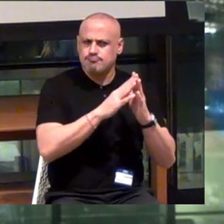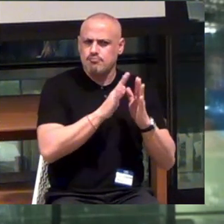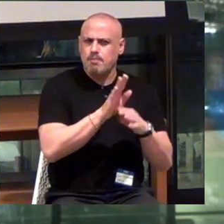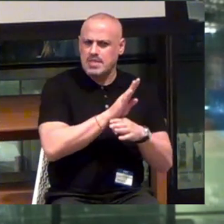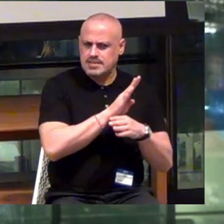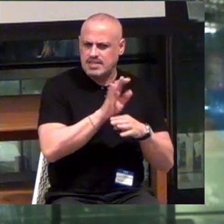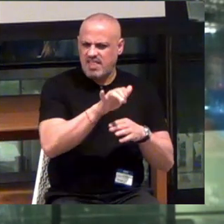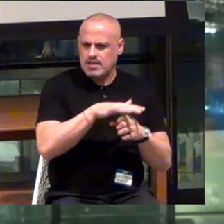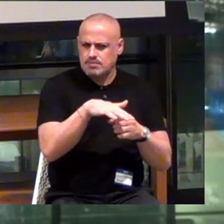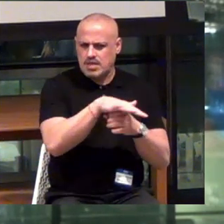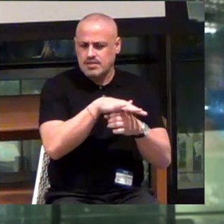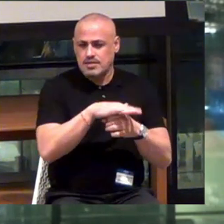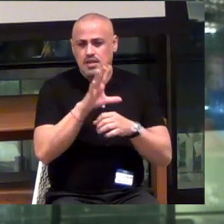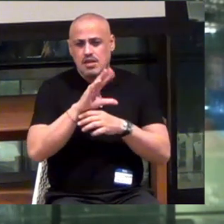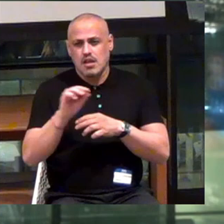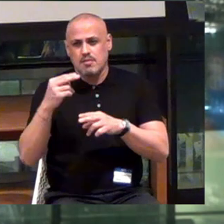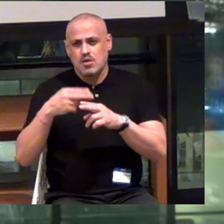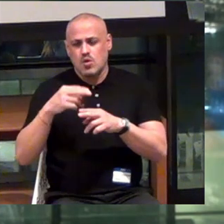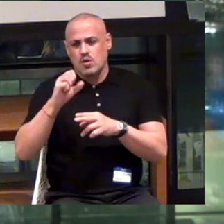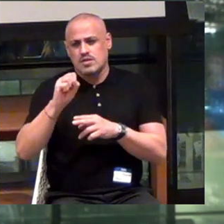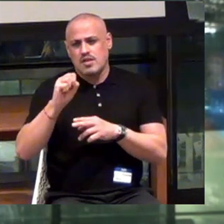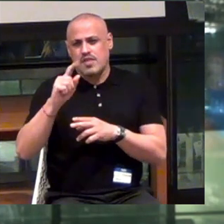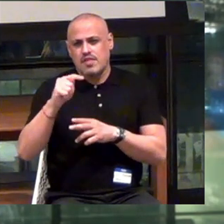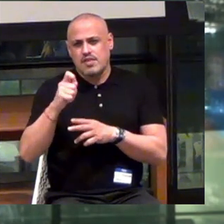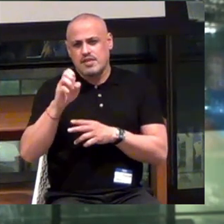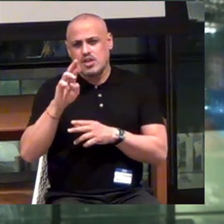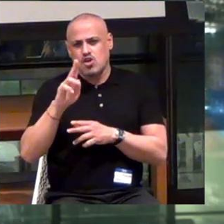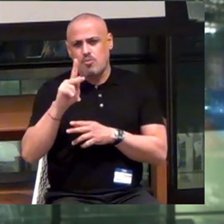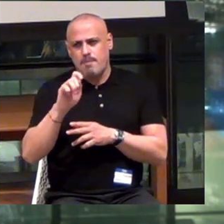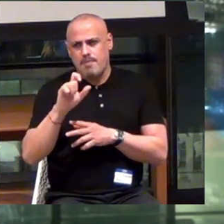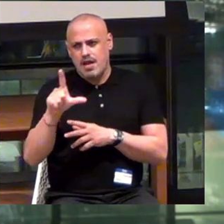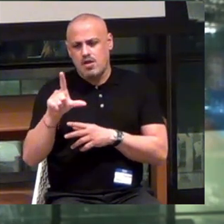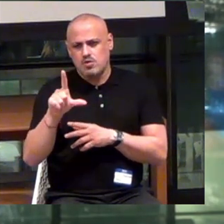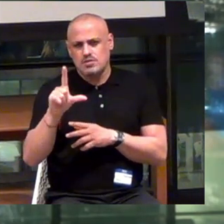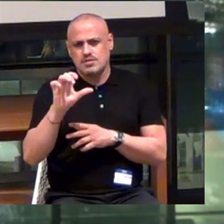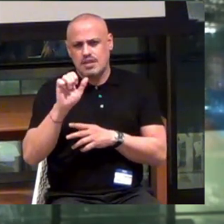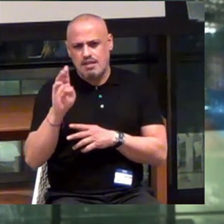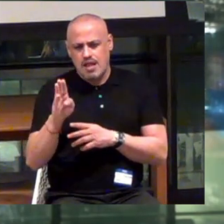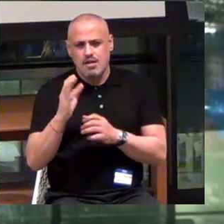There's a company called Thinkerbell Labs that's trying to gamify teaching Braille through